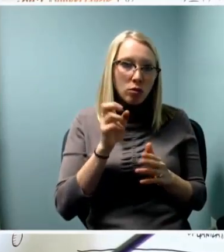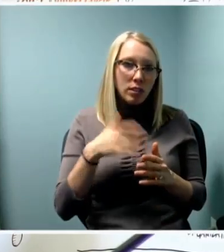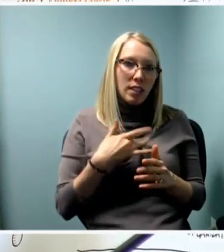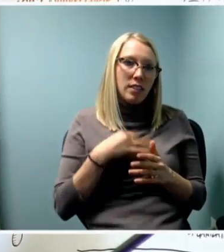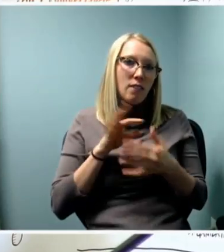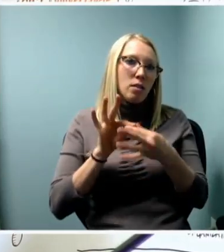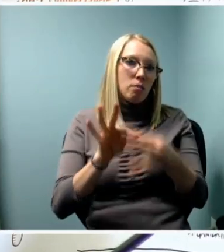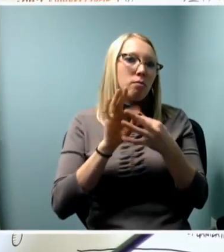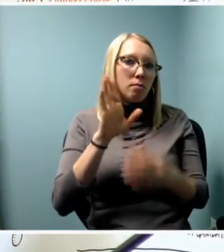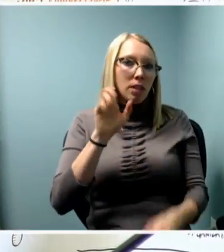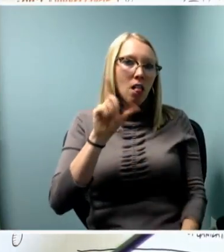And I think that's what we got.